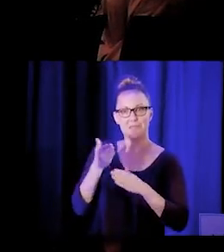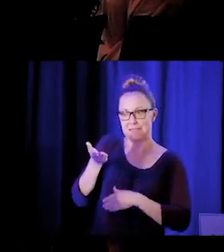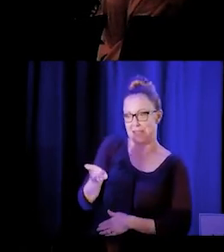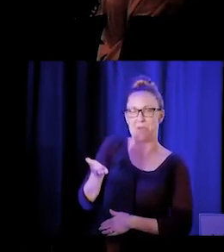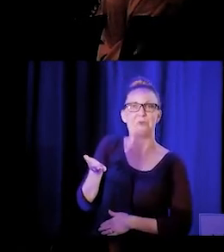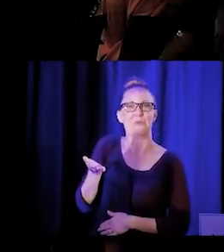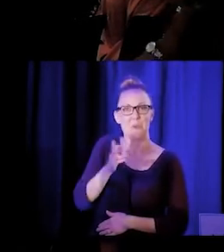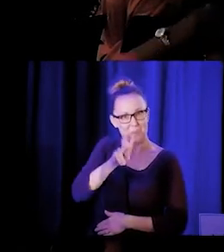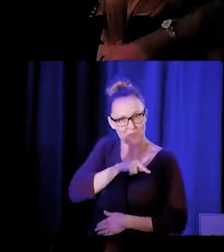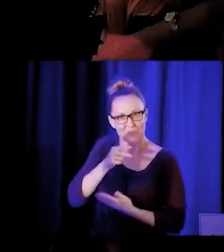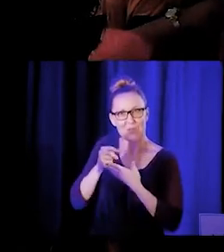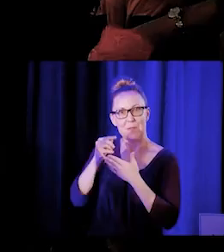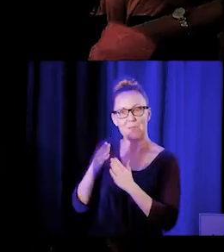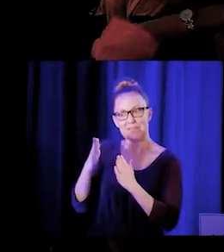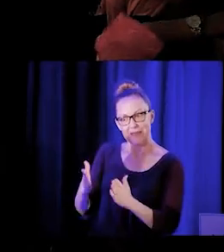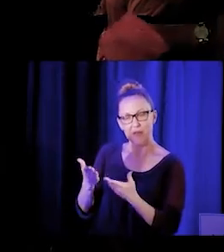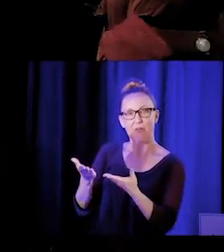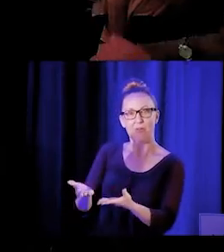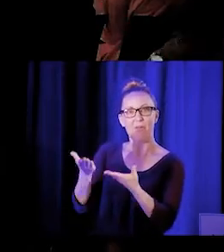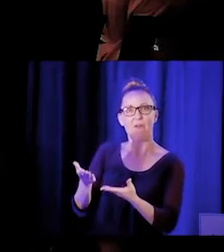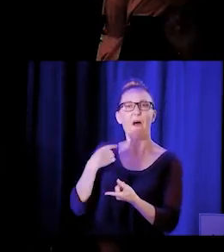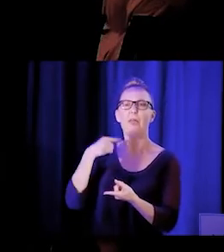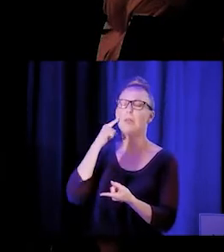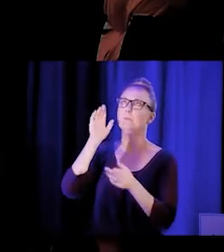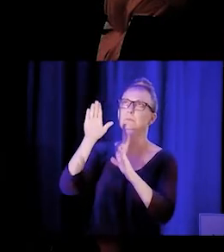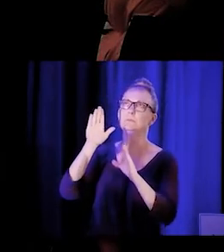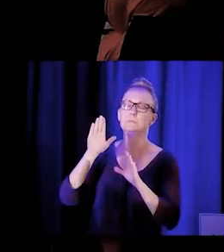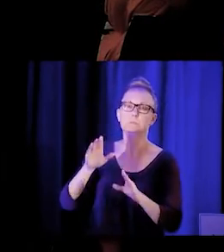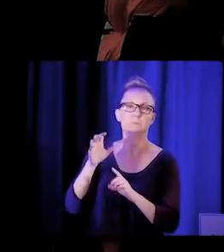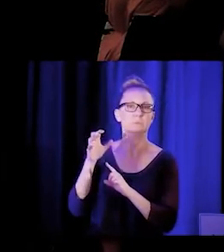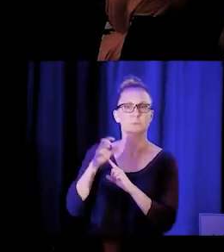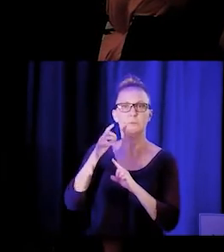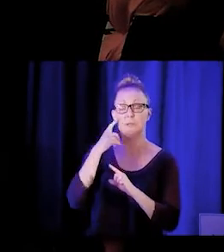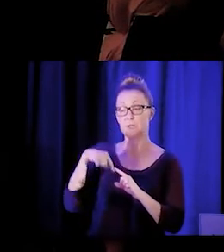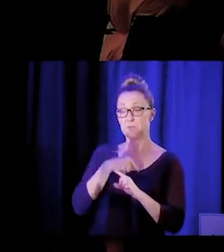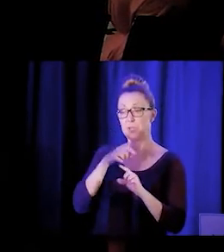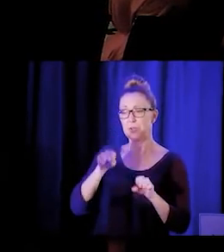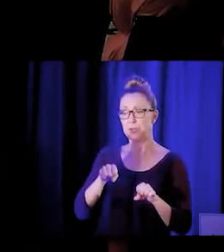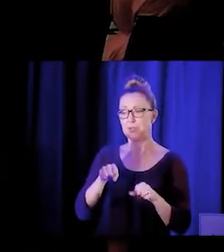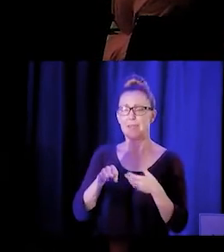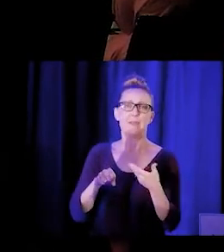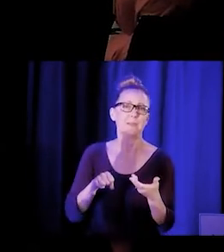because not only did the therapist have a working and we just like we could in our model,